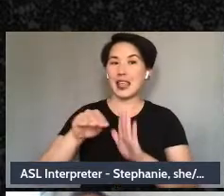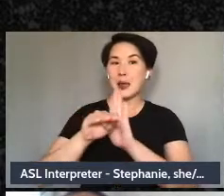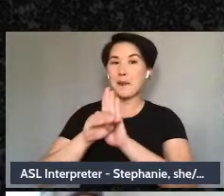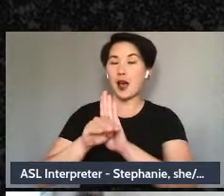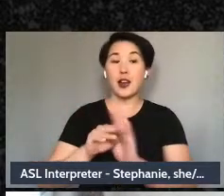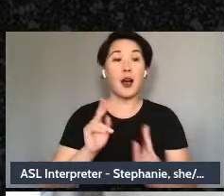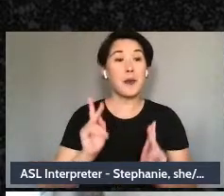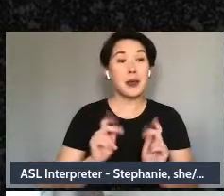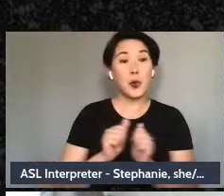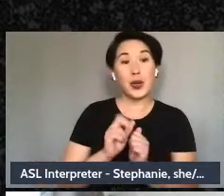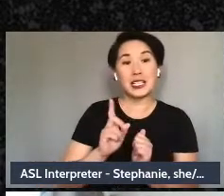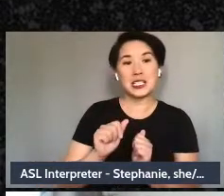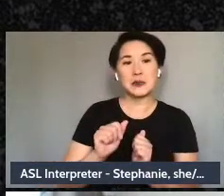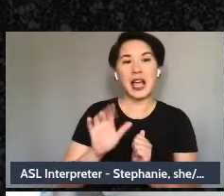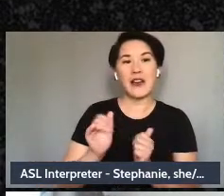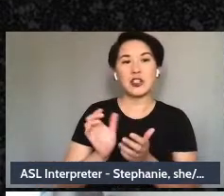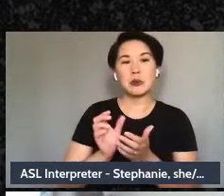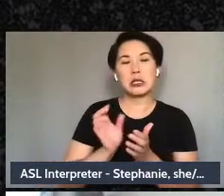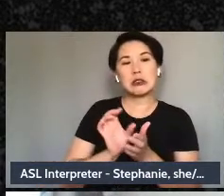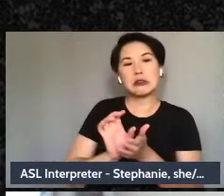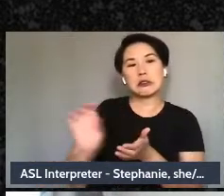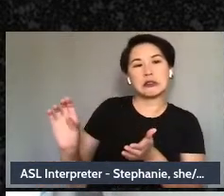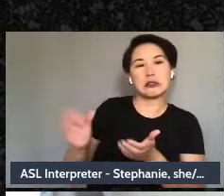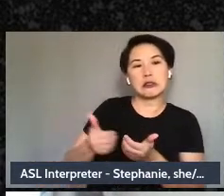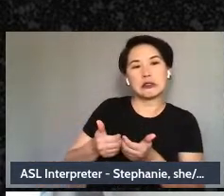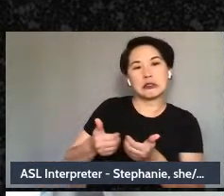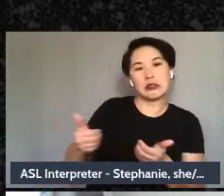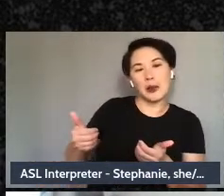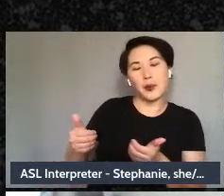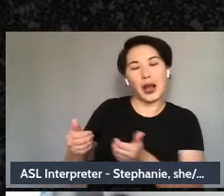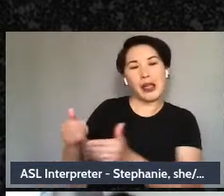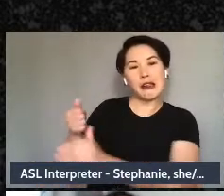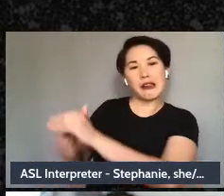to be separated and hidden away. There is an entire section of our history here,